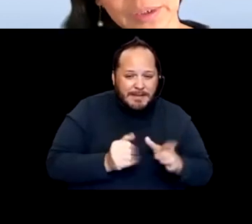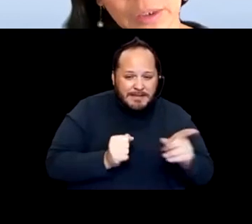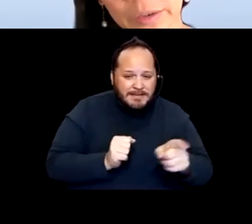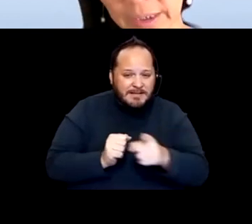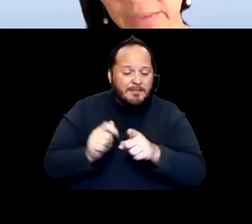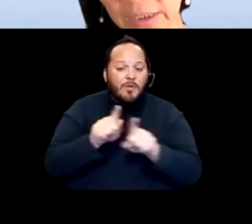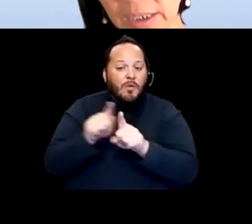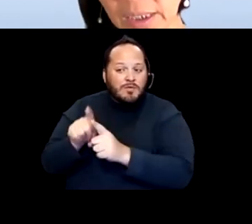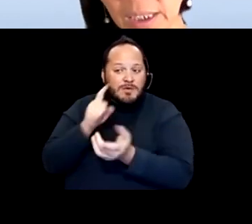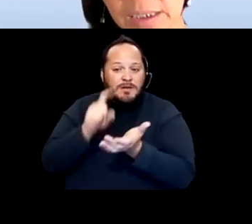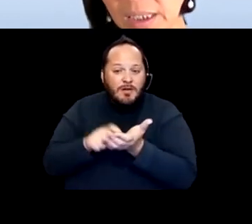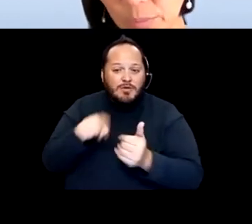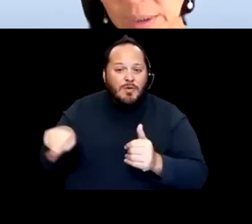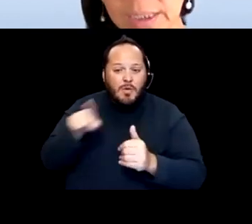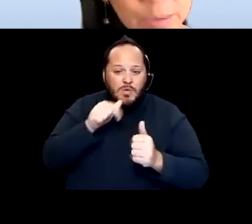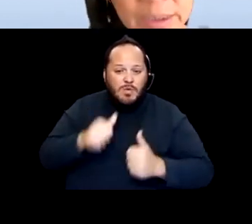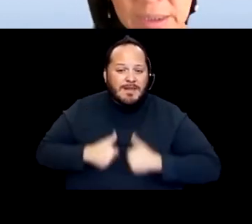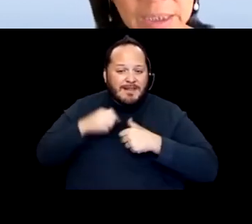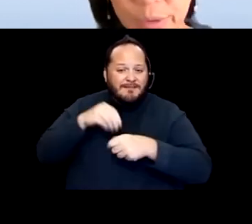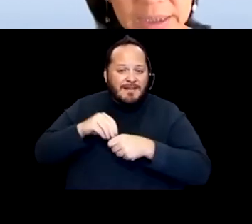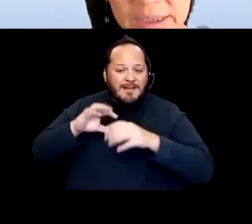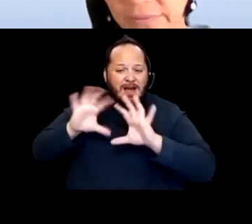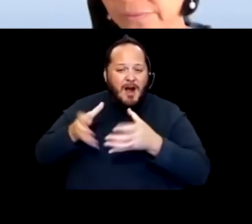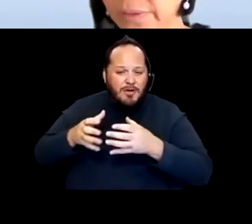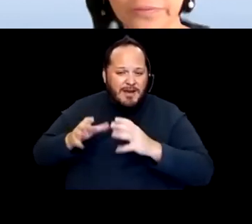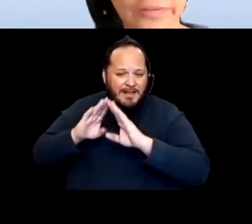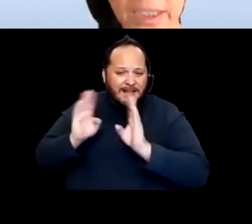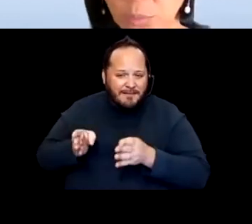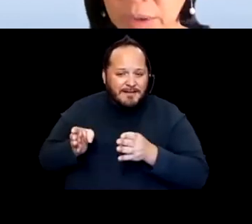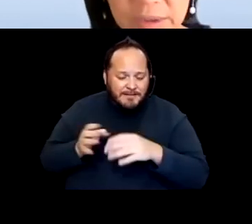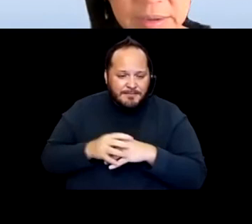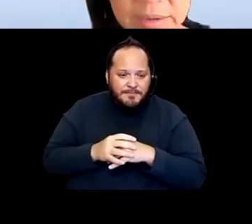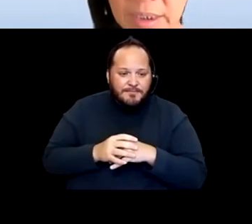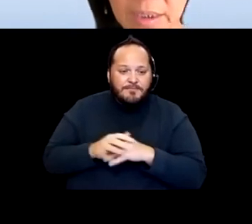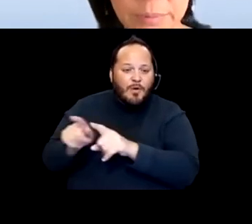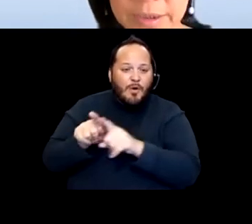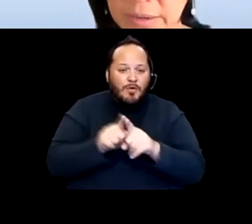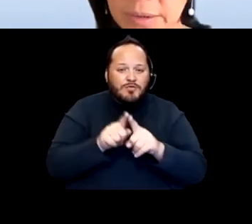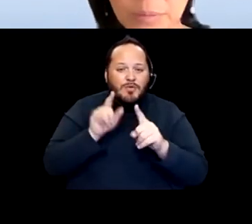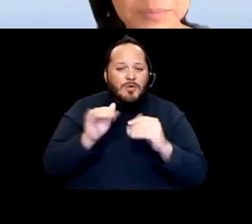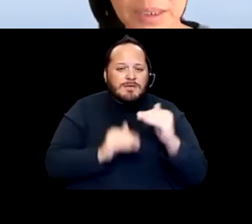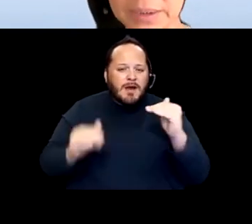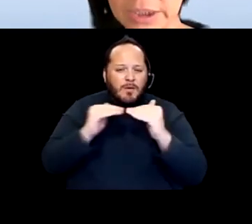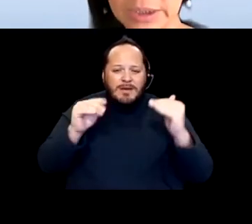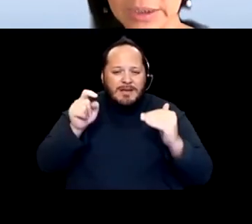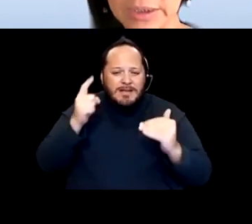in congregant living as well as the equity equity needs of frontline workers, prisoners, homeless populations